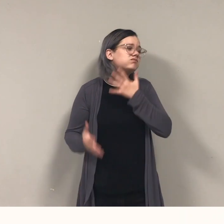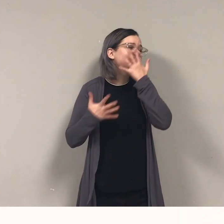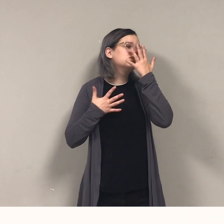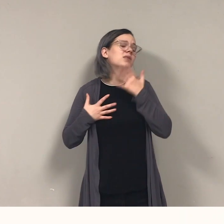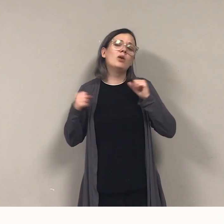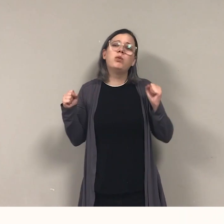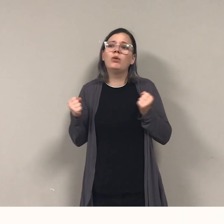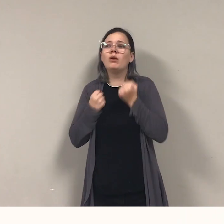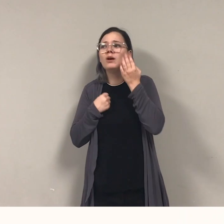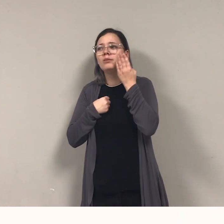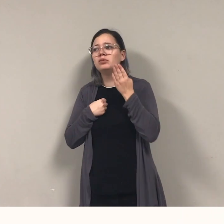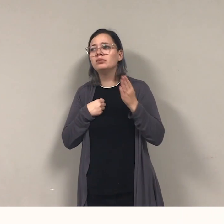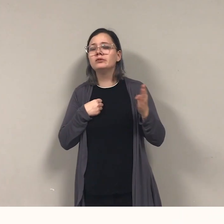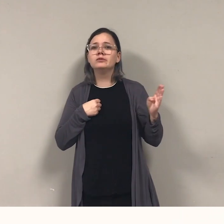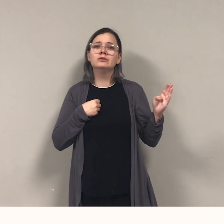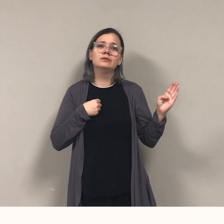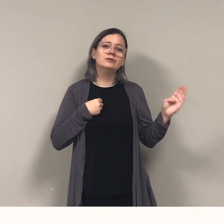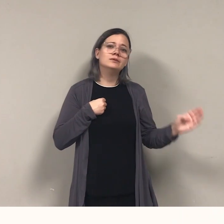red-hot temper, shortened fuse.